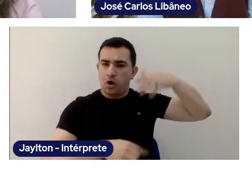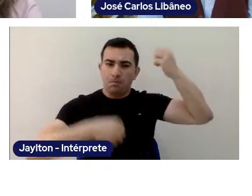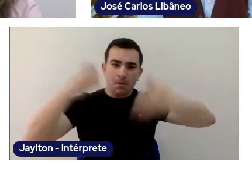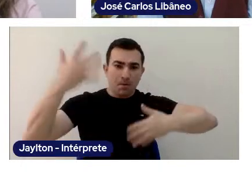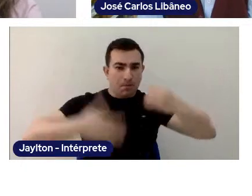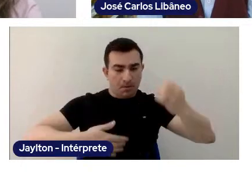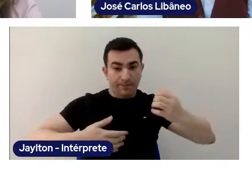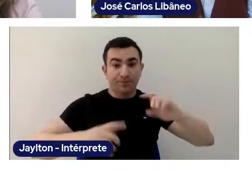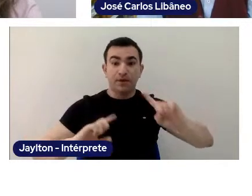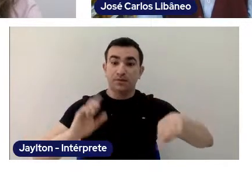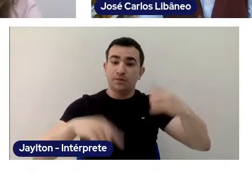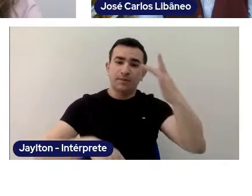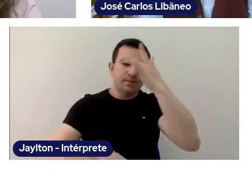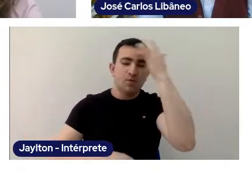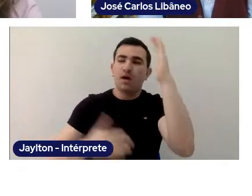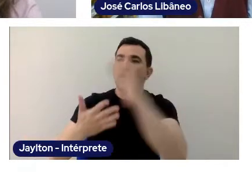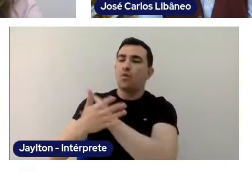Ok? So, Louize.